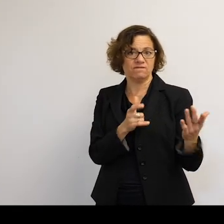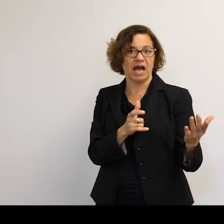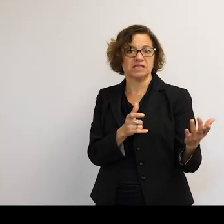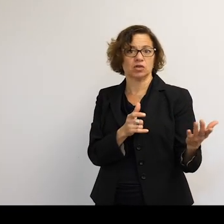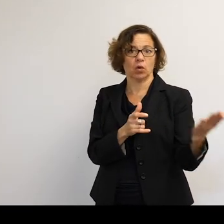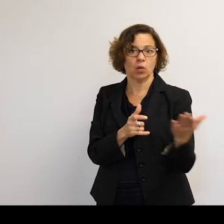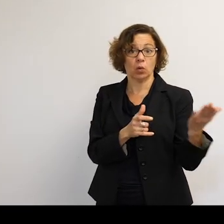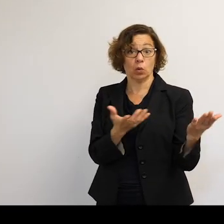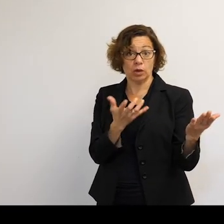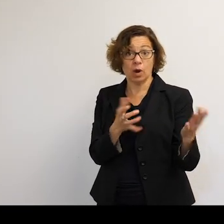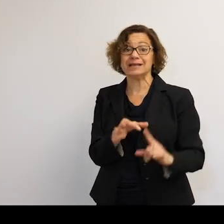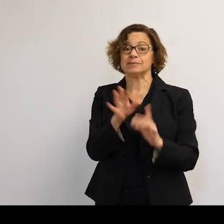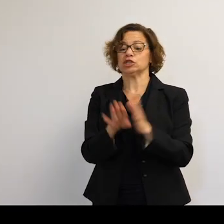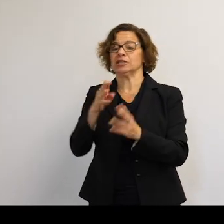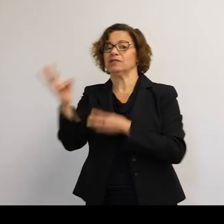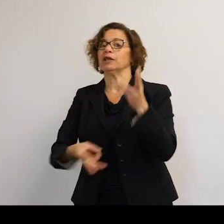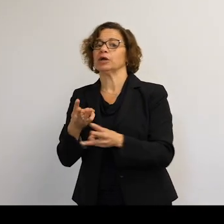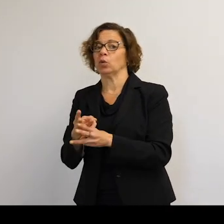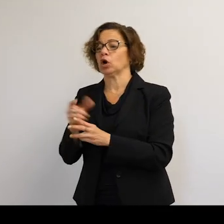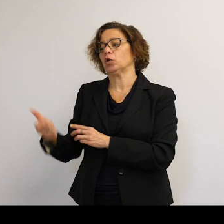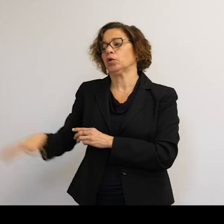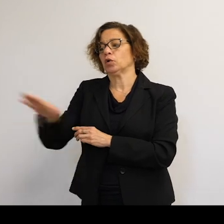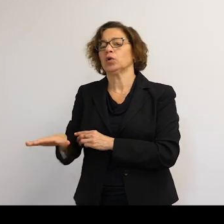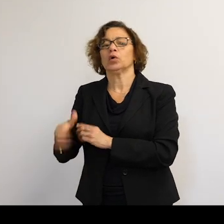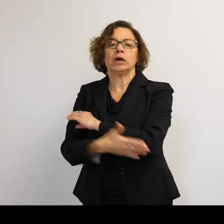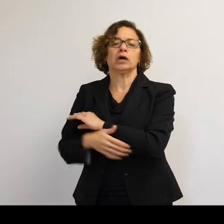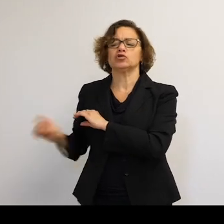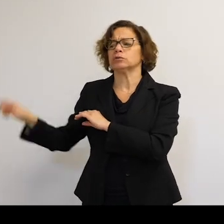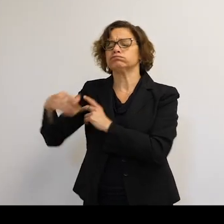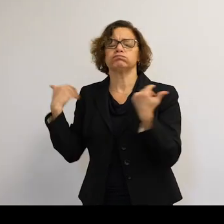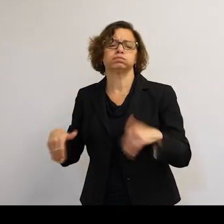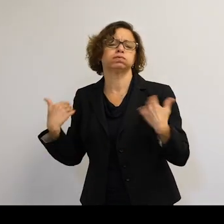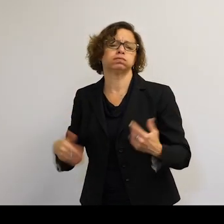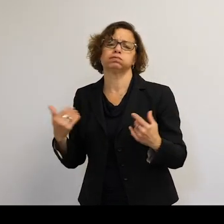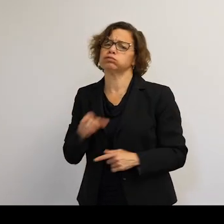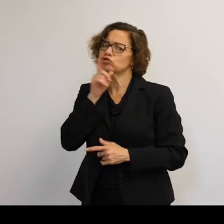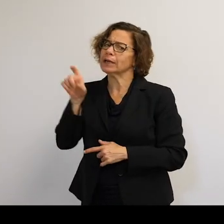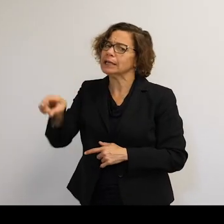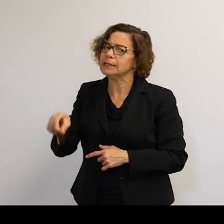And especially in the developing world, there's a massive desire for better connectivity.